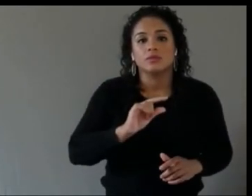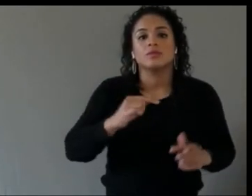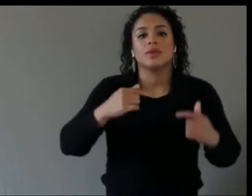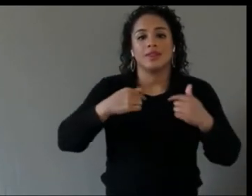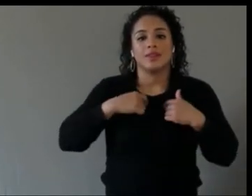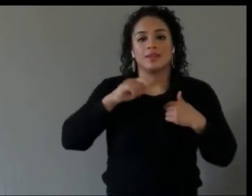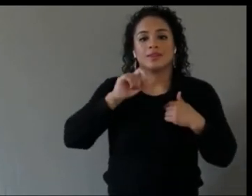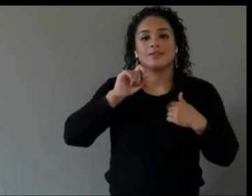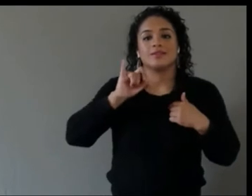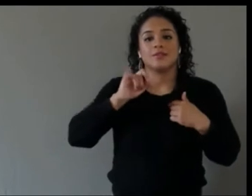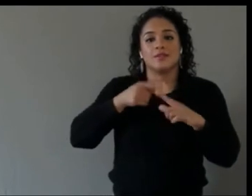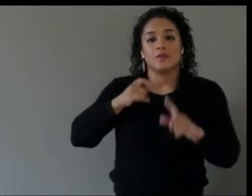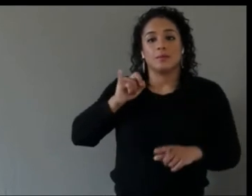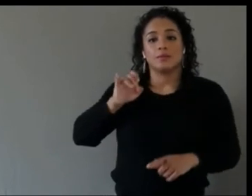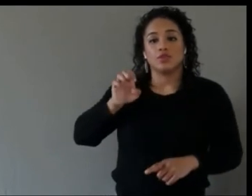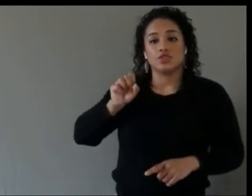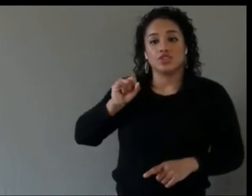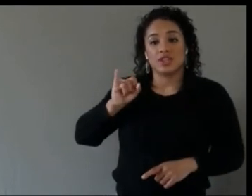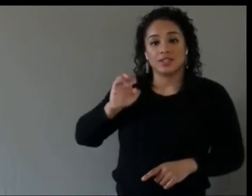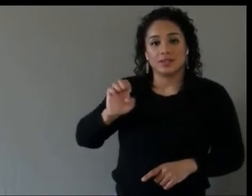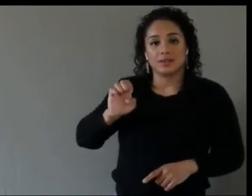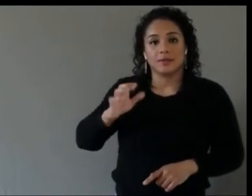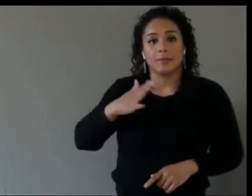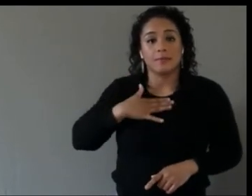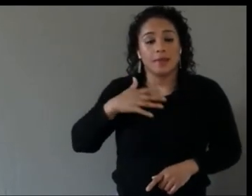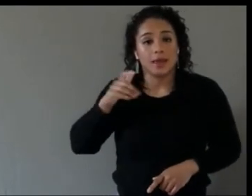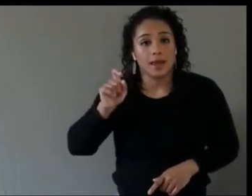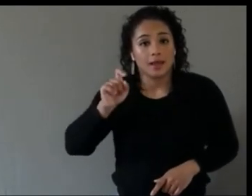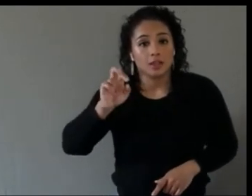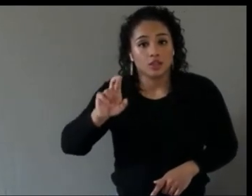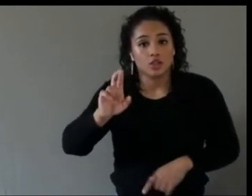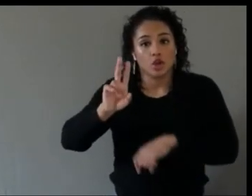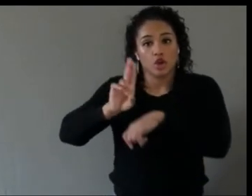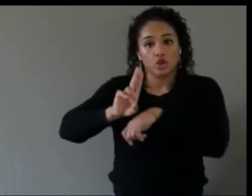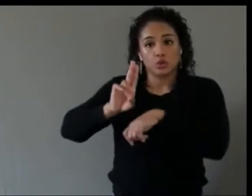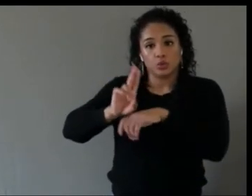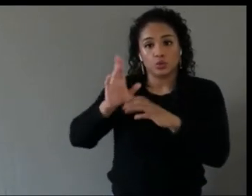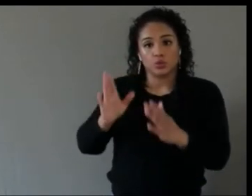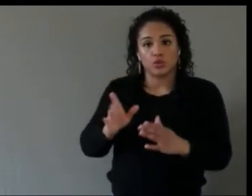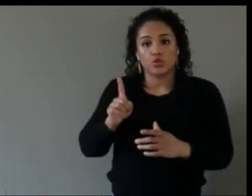As an XR user, what is the best way you recommend to develop and communicate with developers